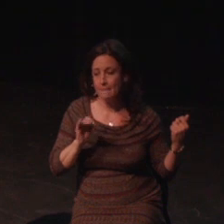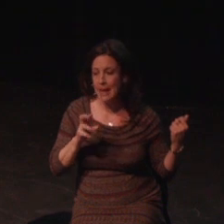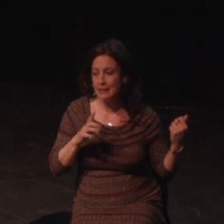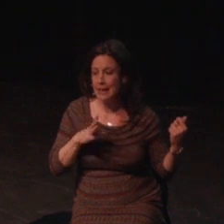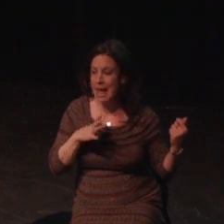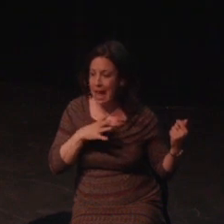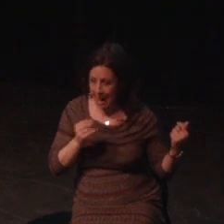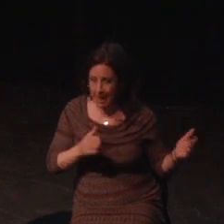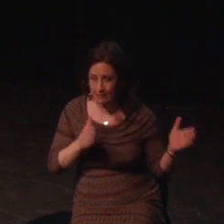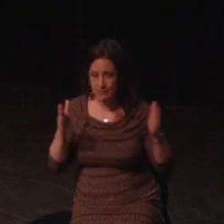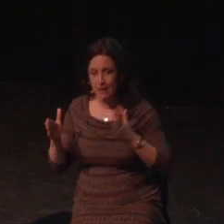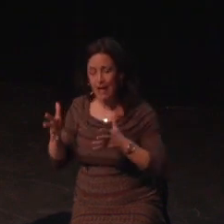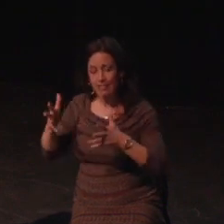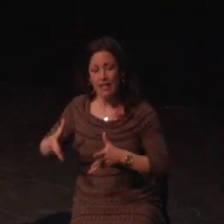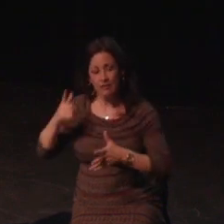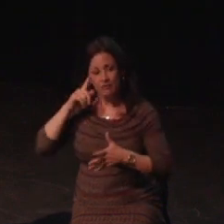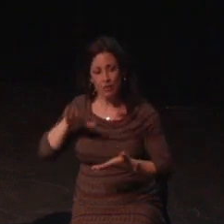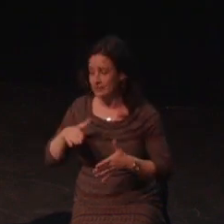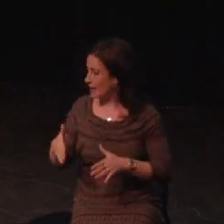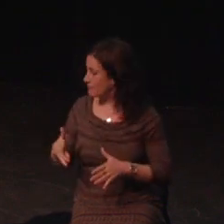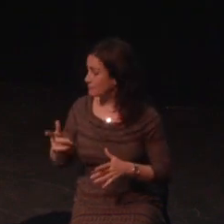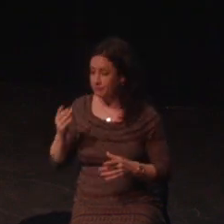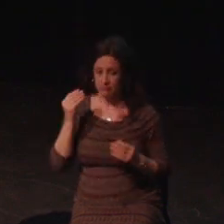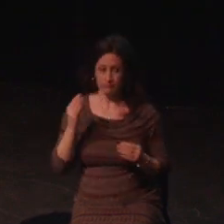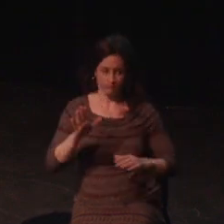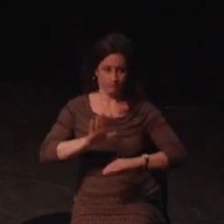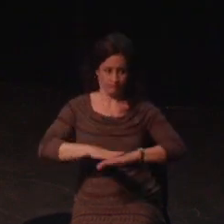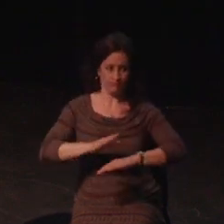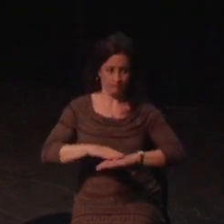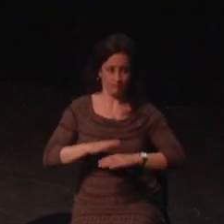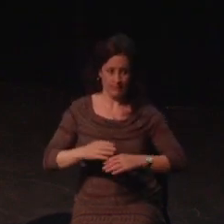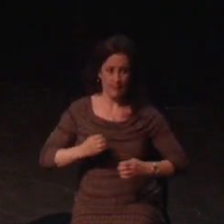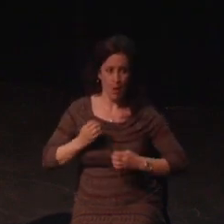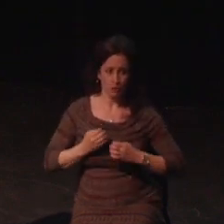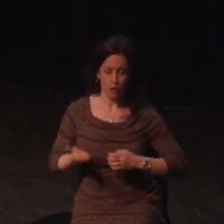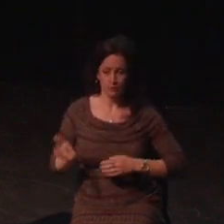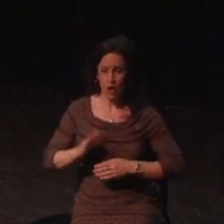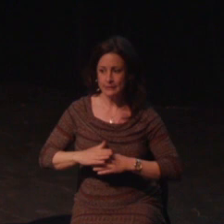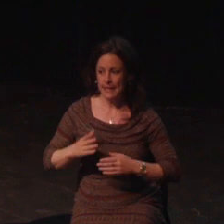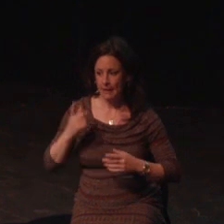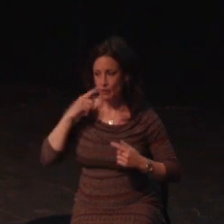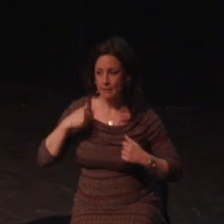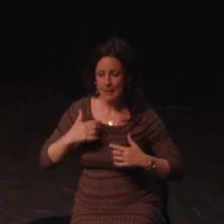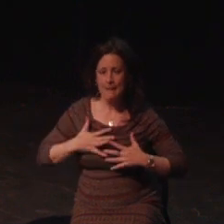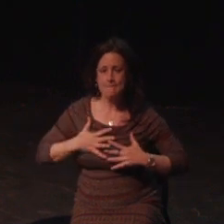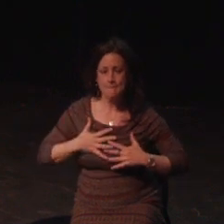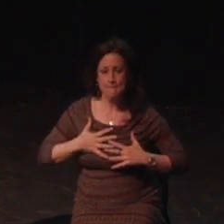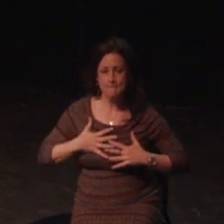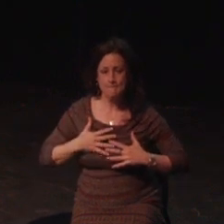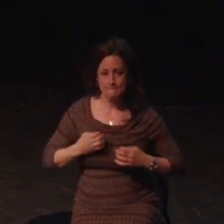I want to feel like I matter to the industry I adore so much. For me, accessibility is about quality of life.